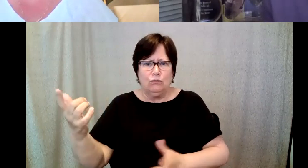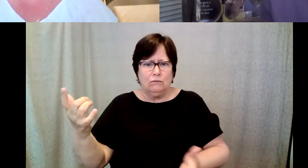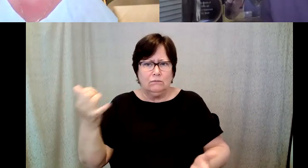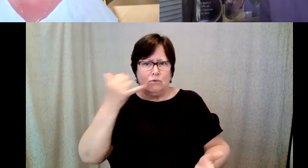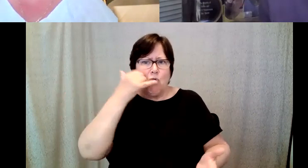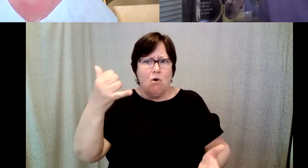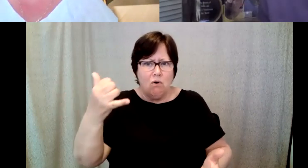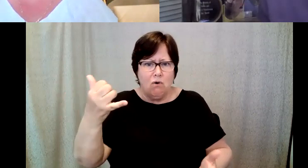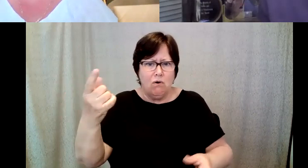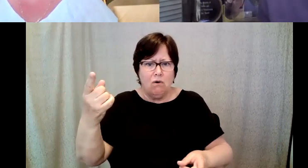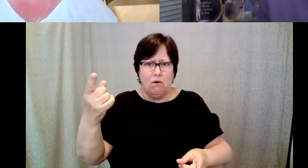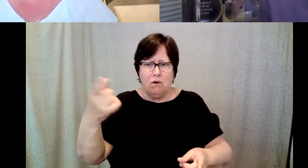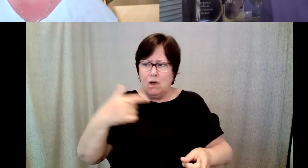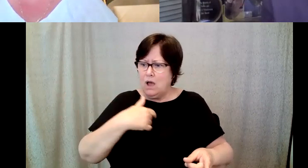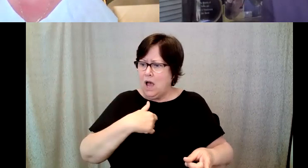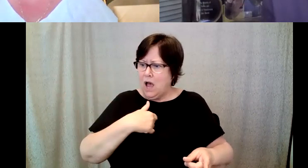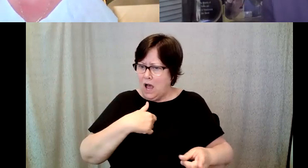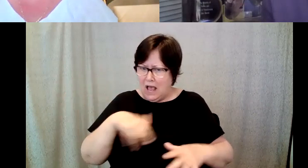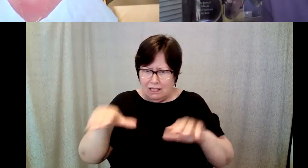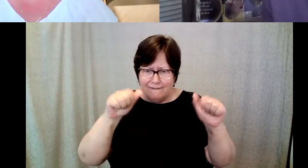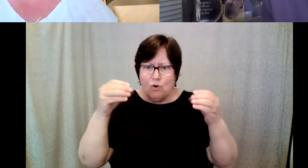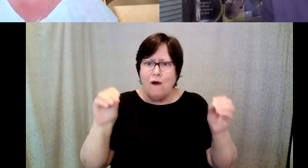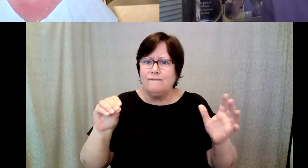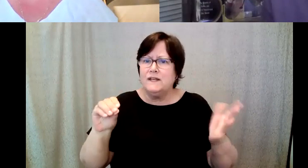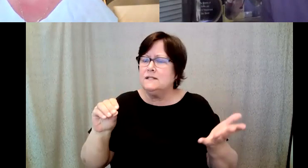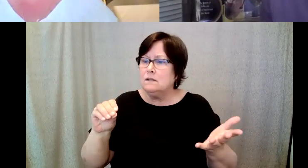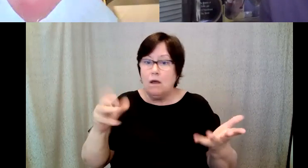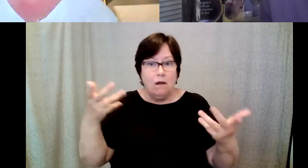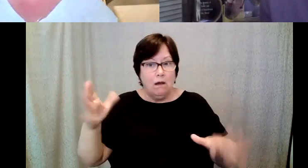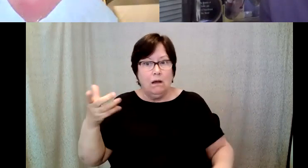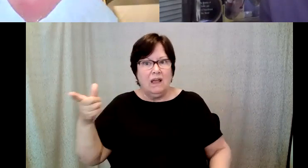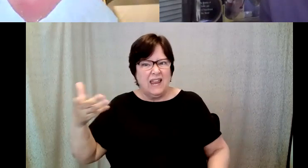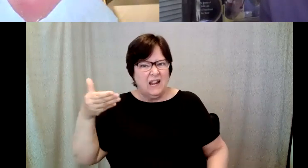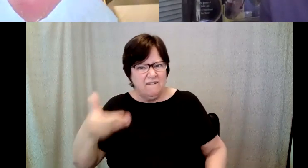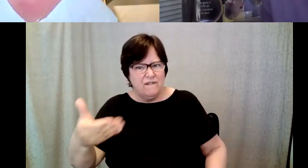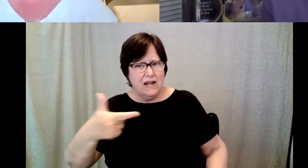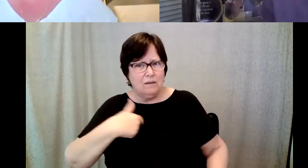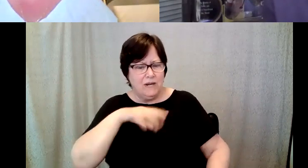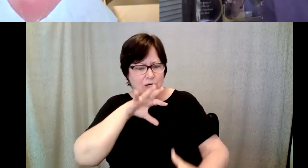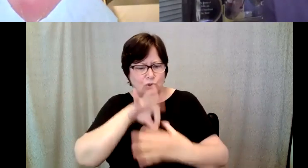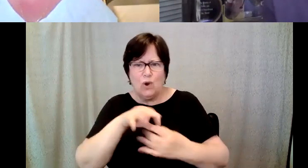and I got up from his desk having been invited to join a special program in the summer.